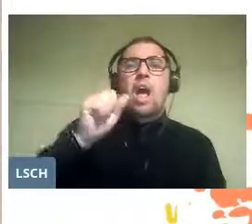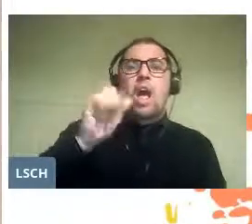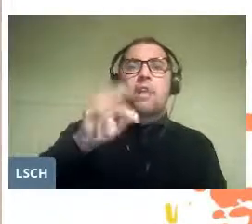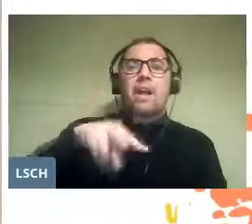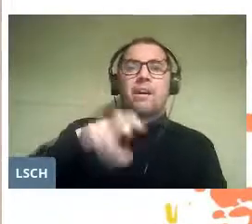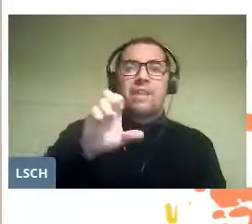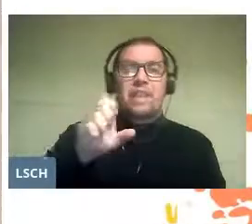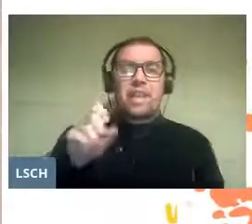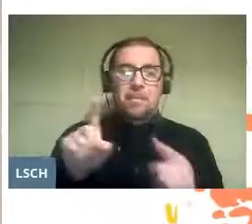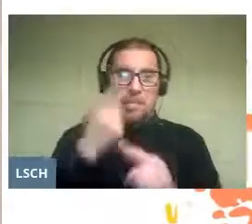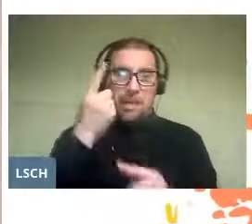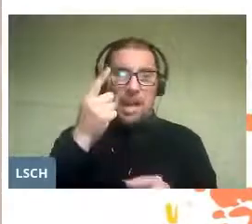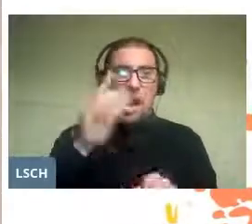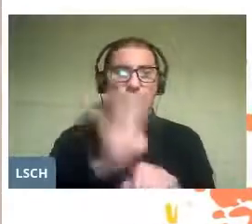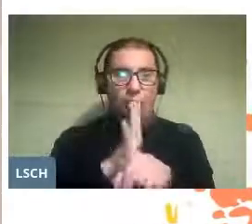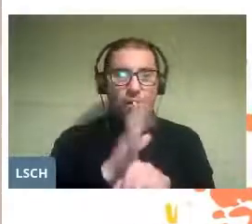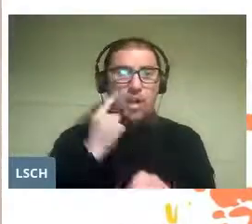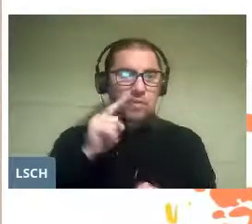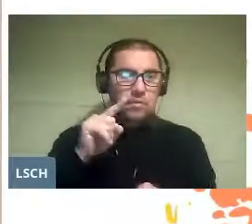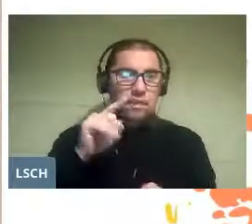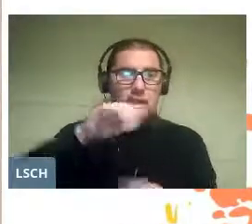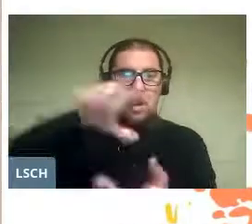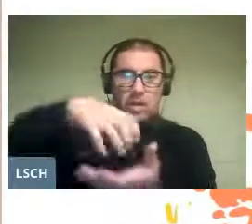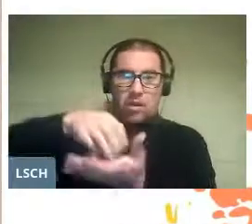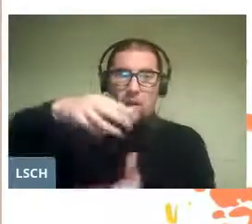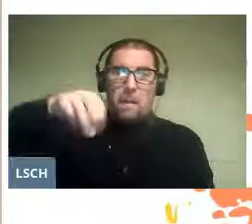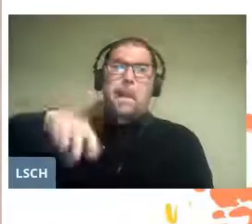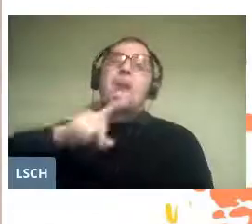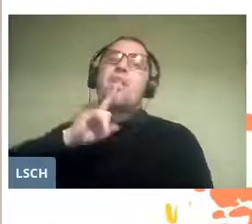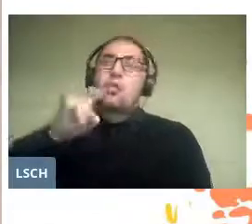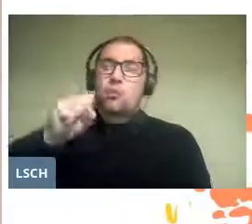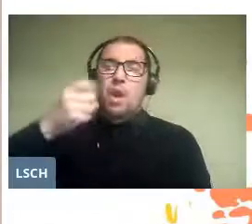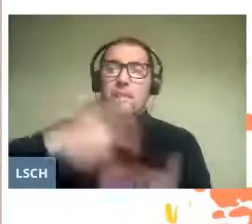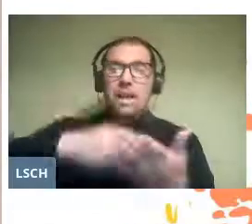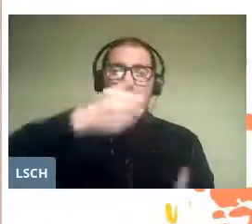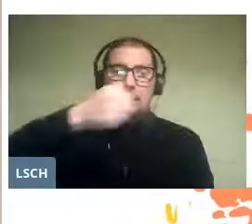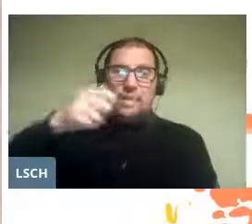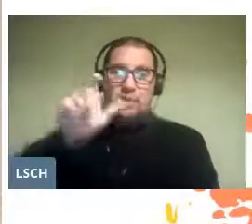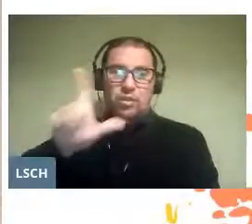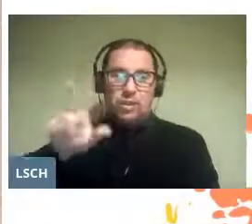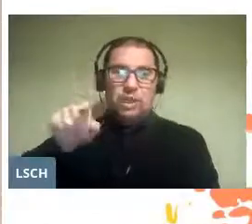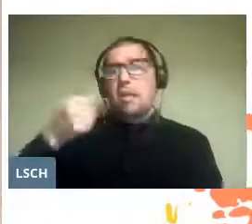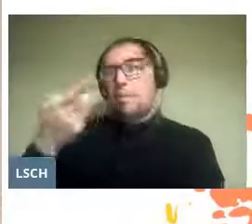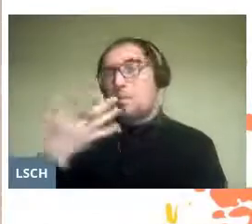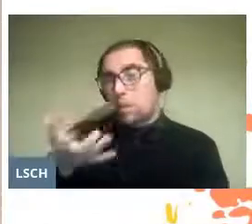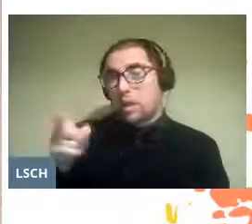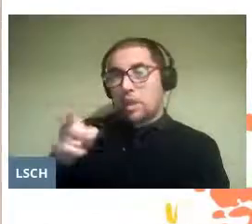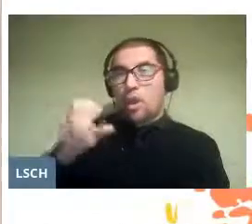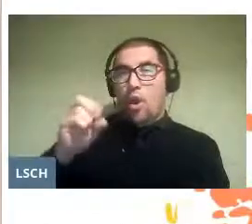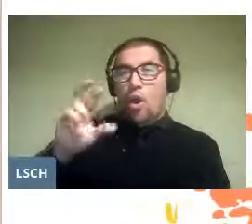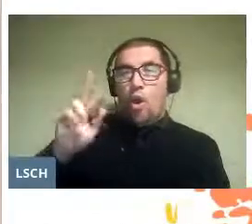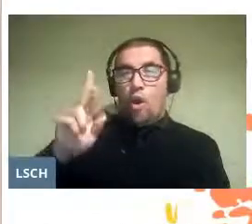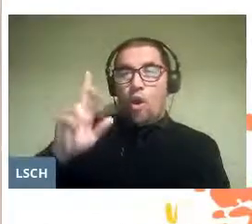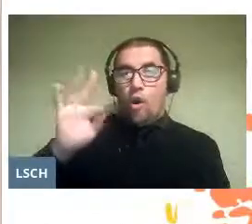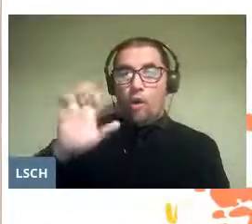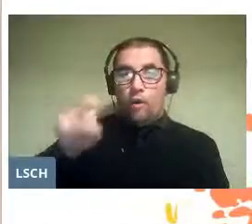and was consolidated in the city of Mantua in 1607 thanks to the choir of Claudio Monteverde.